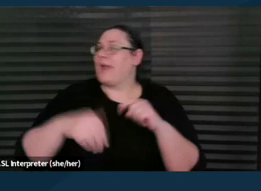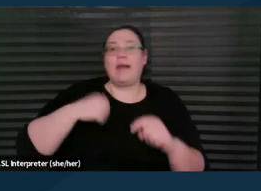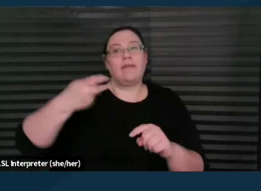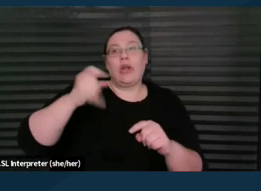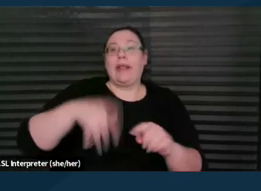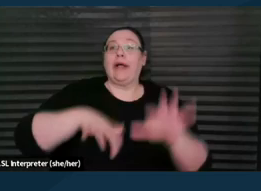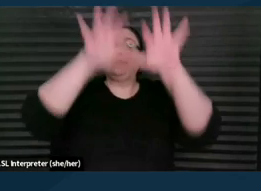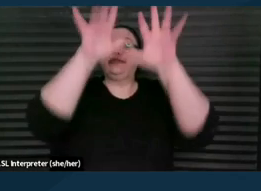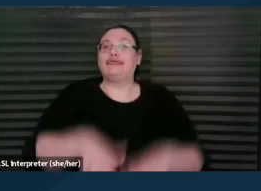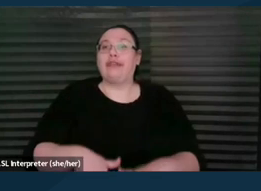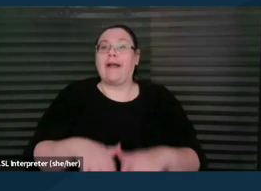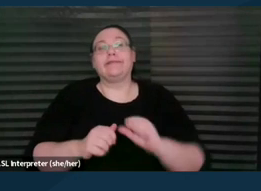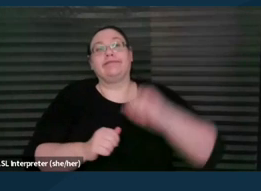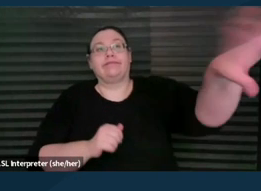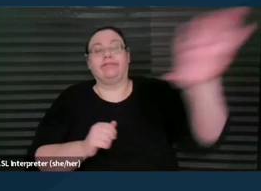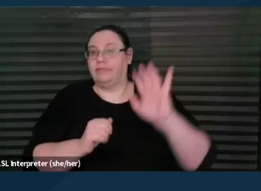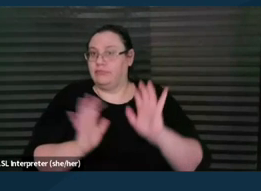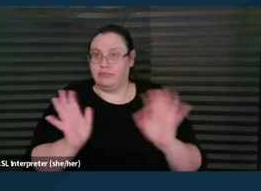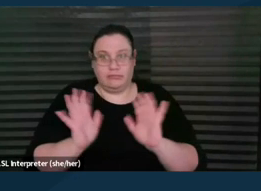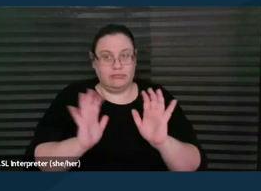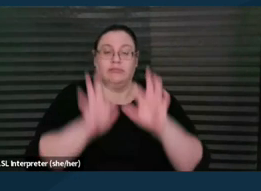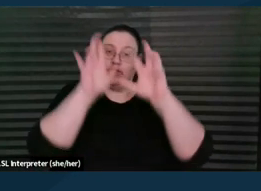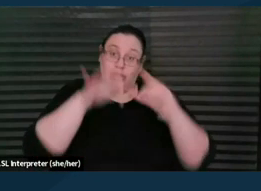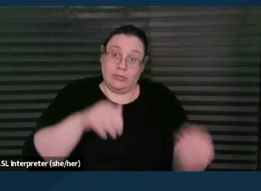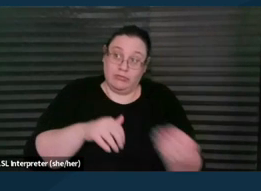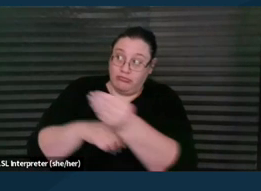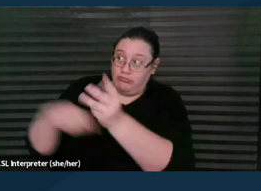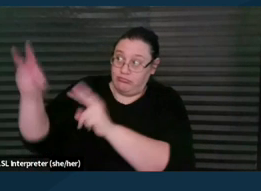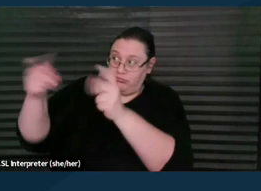and it have it be submitted in that way. Make sure there is a final review over it,